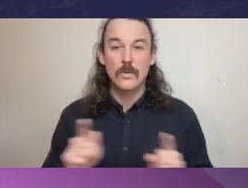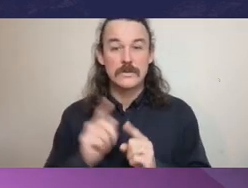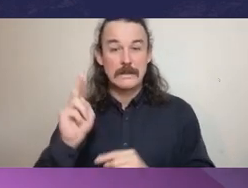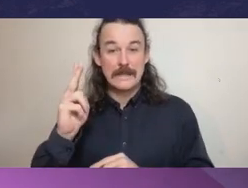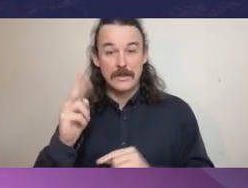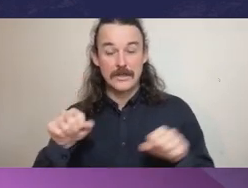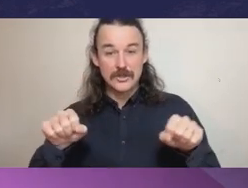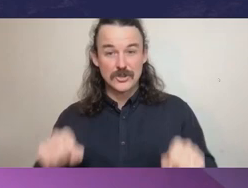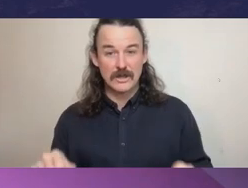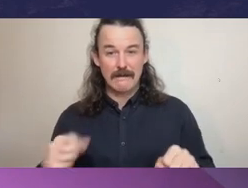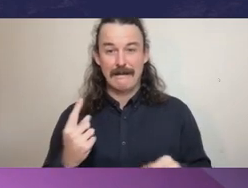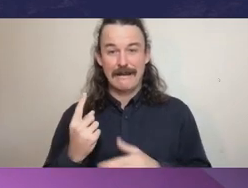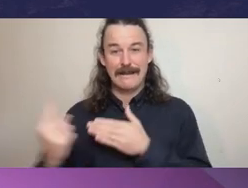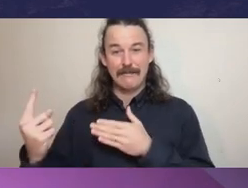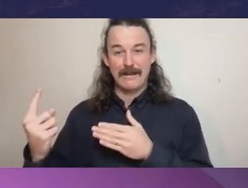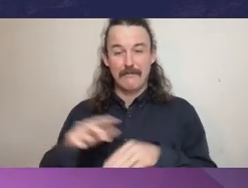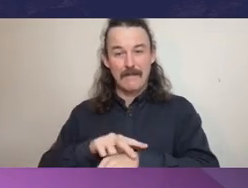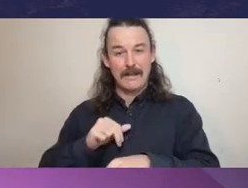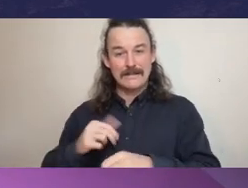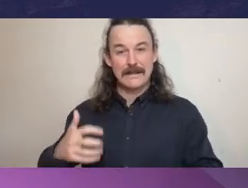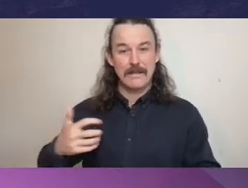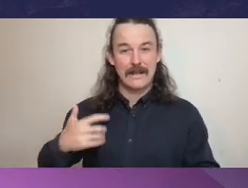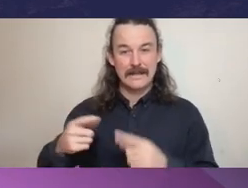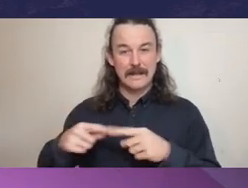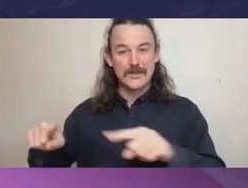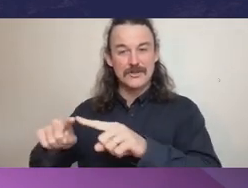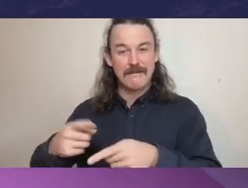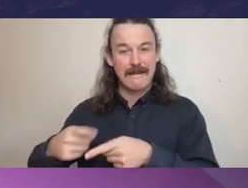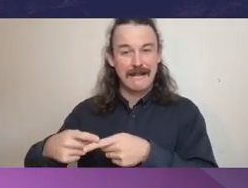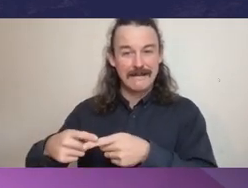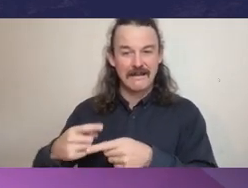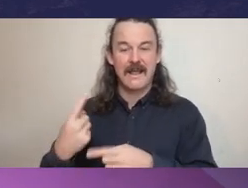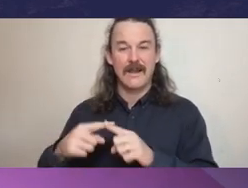Complaints Commission of England and Wales. Deborah took up the